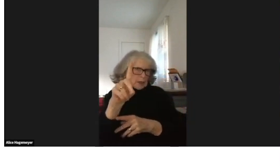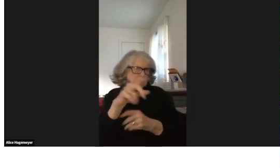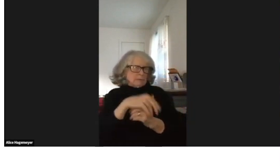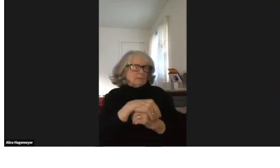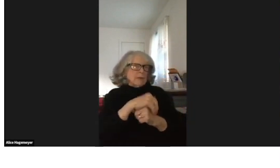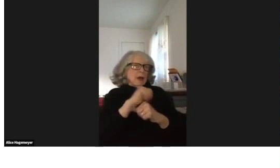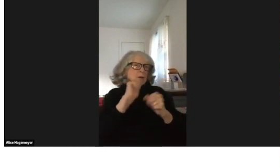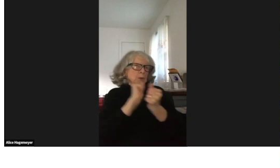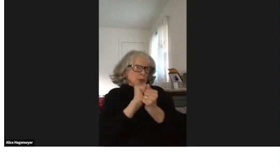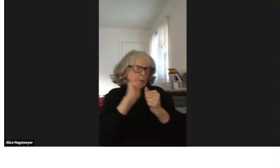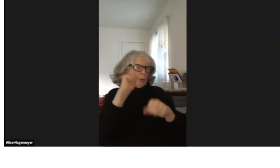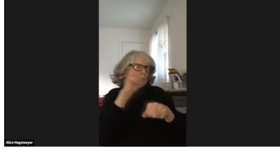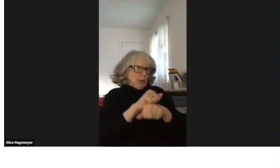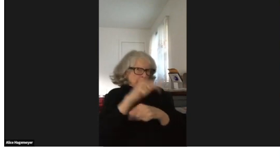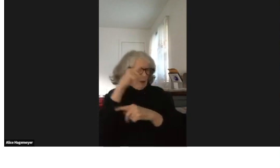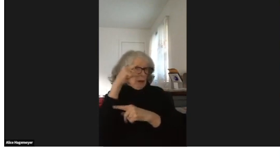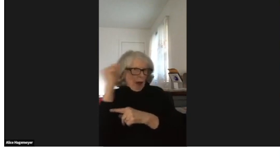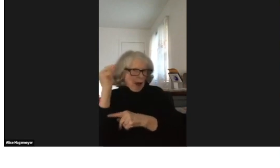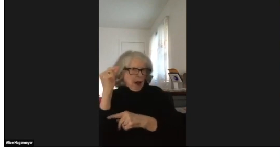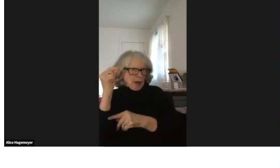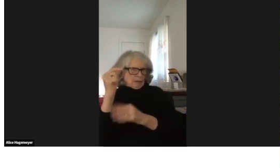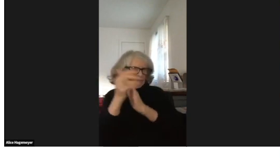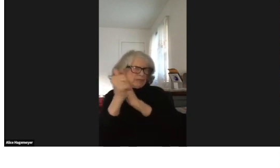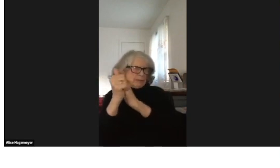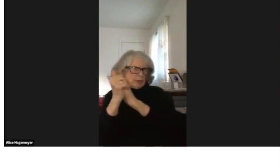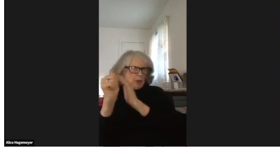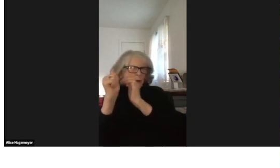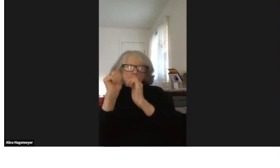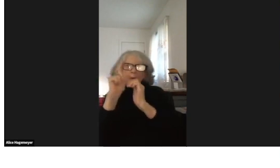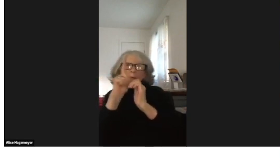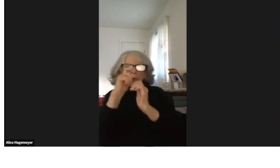I worked with NAD and Gallaudet.